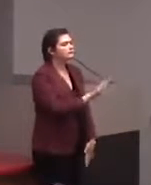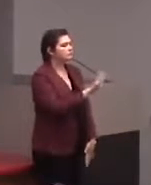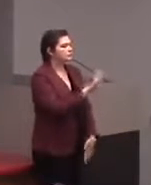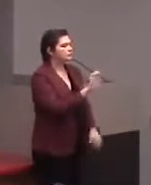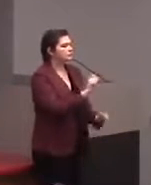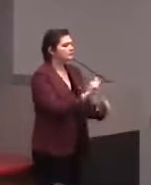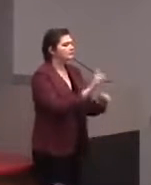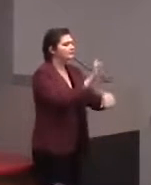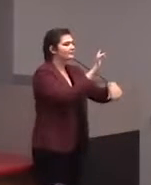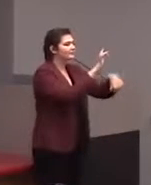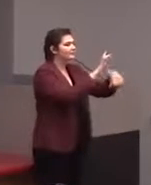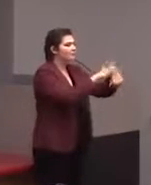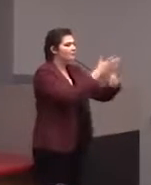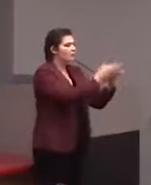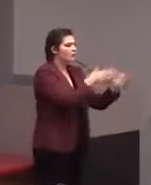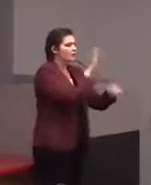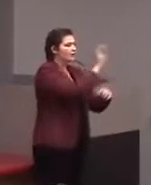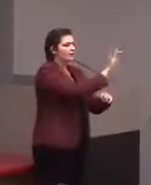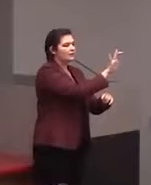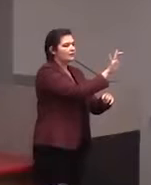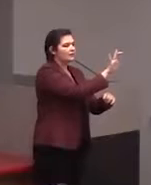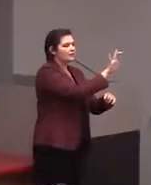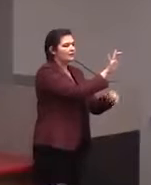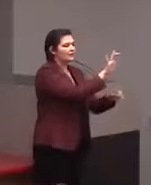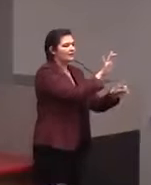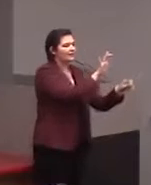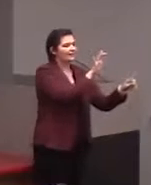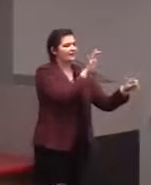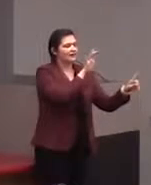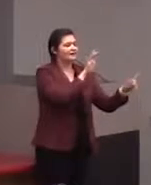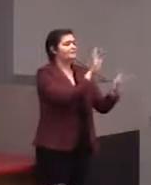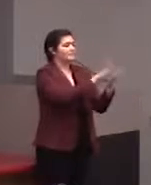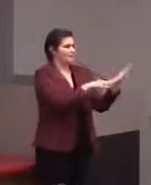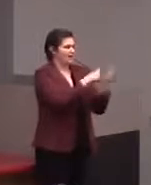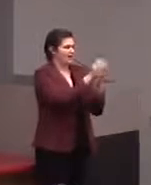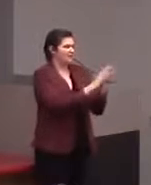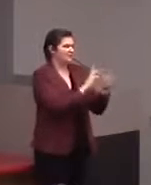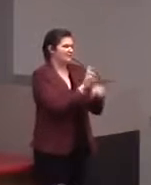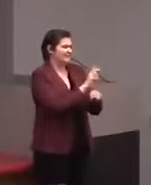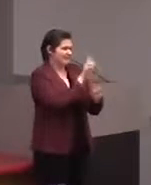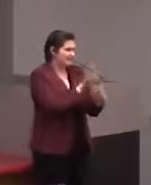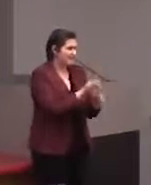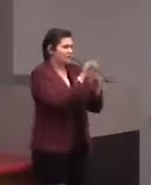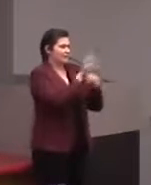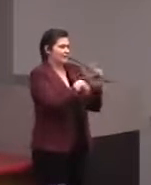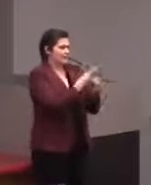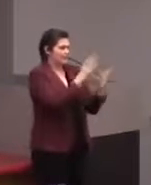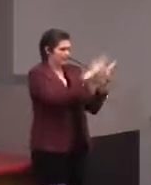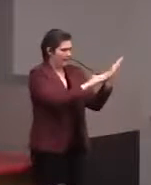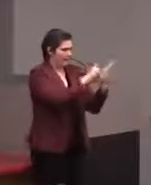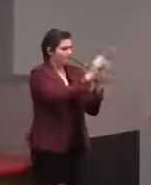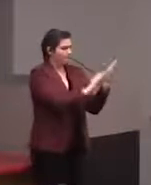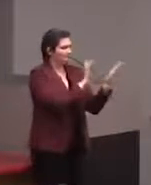different parts of the seahorse and the seahorse, it's painted with a special paint that senses your touch.